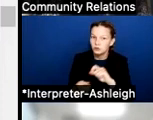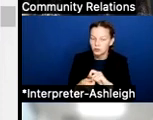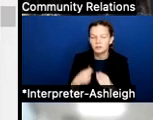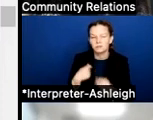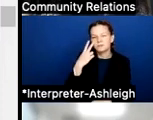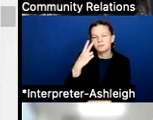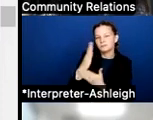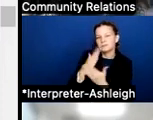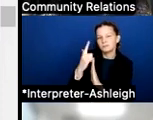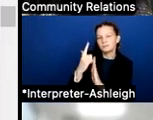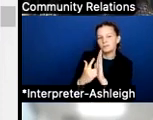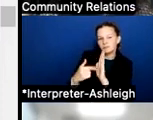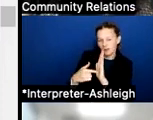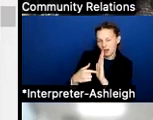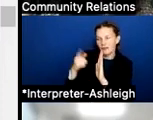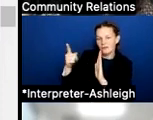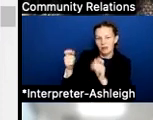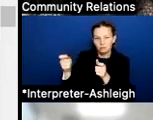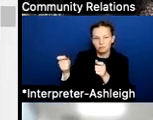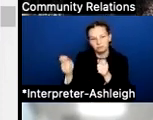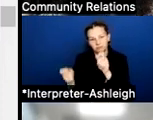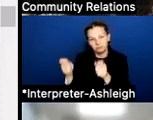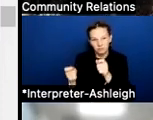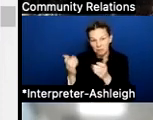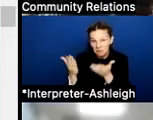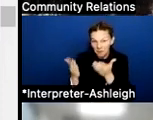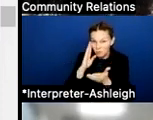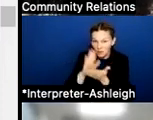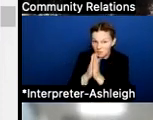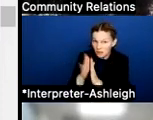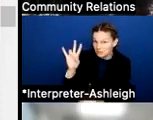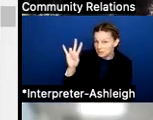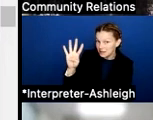where the maximum compress rate may go to 74 cent, but that has not been set as of today.